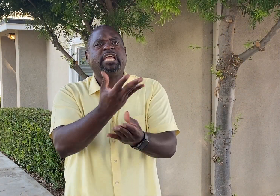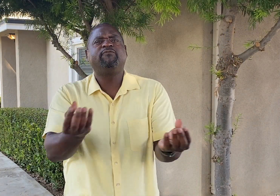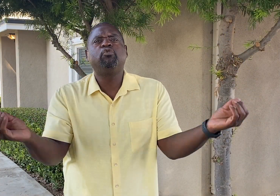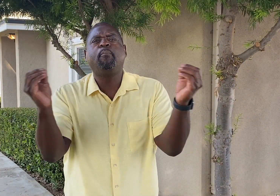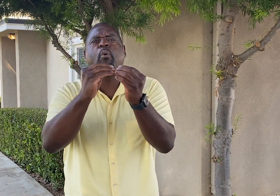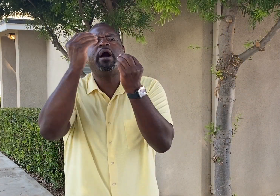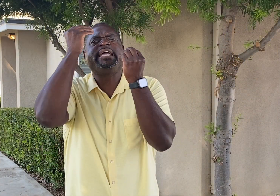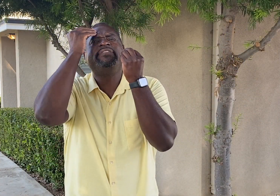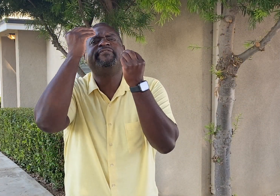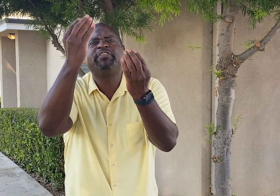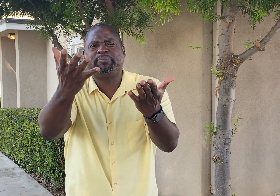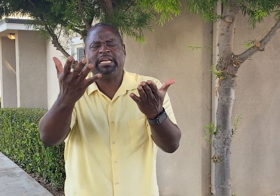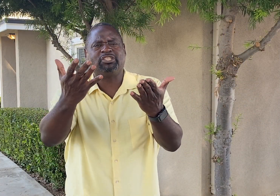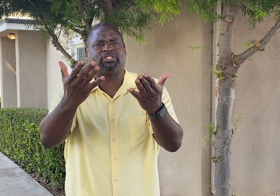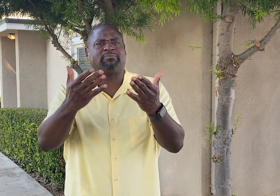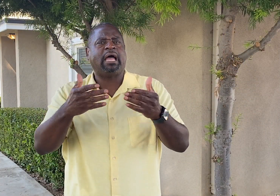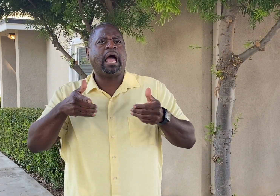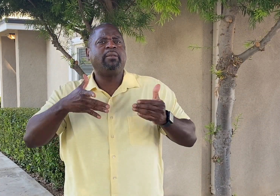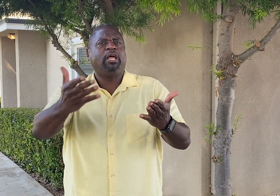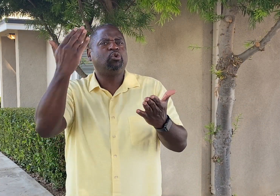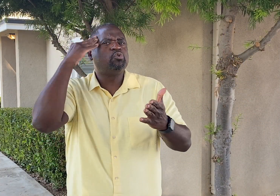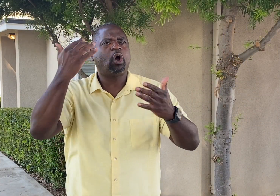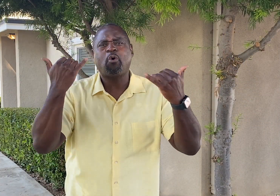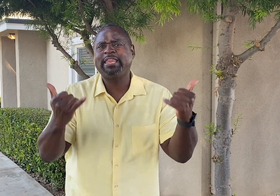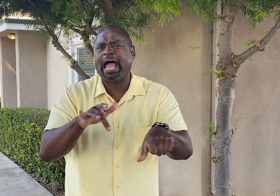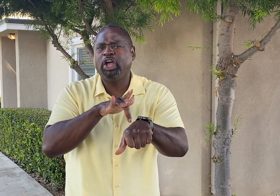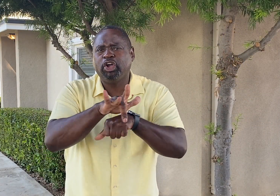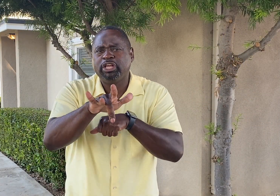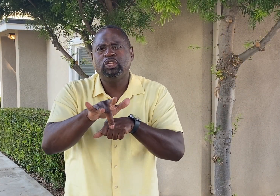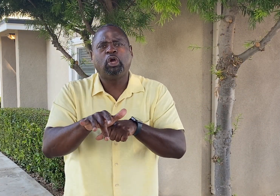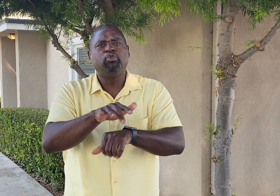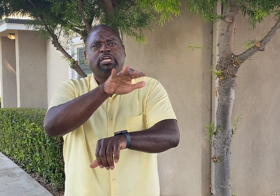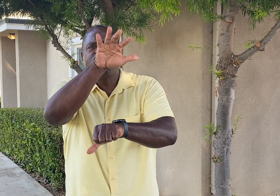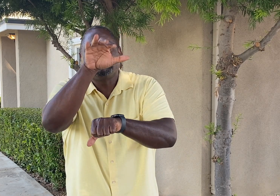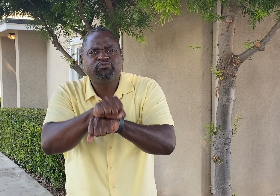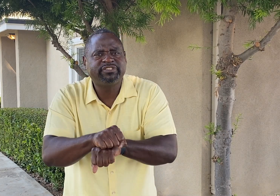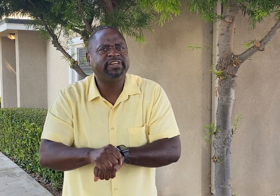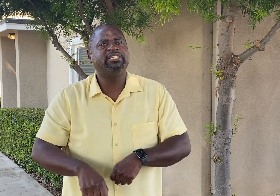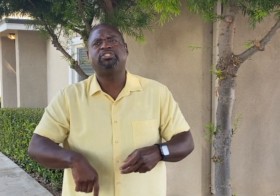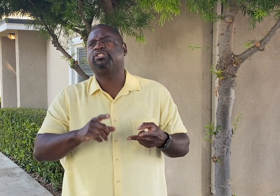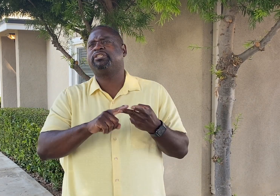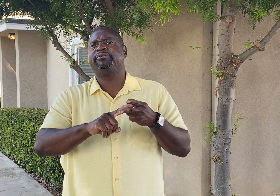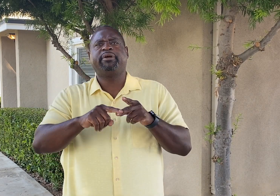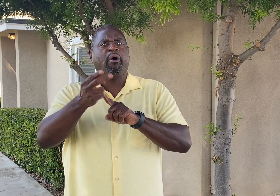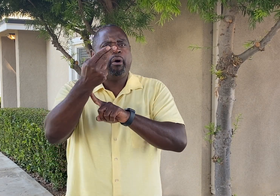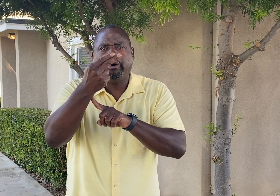We will give you more information as the date nears to help you plan your